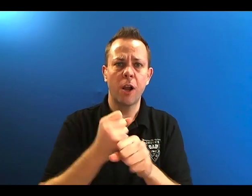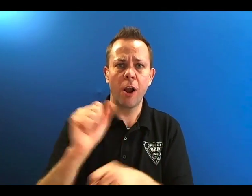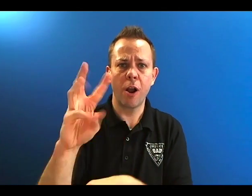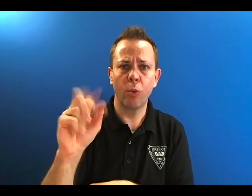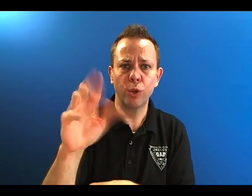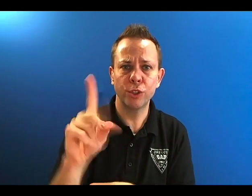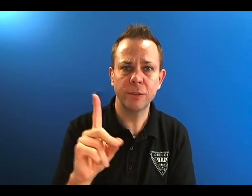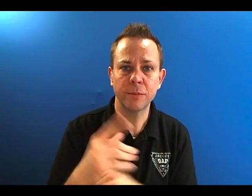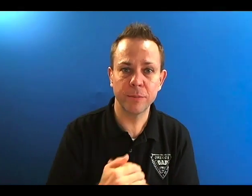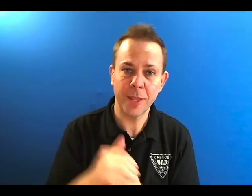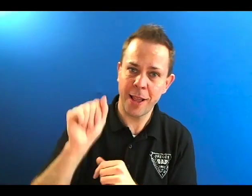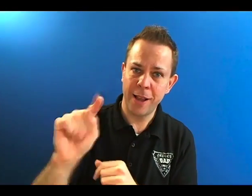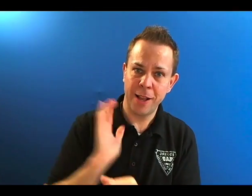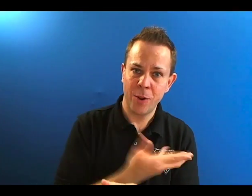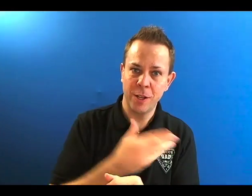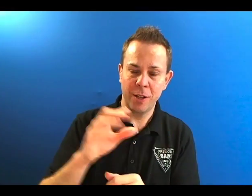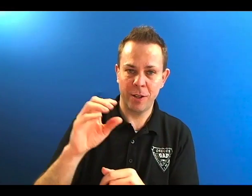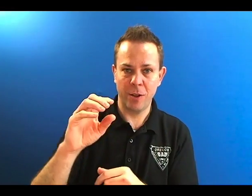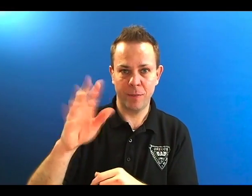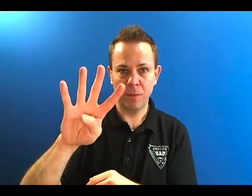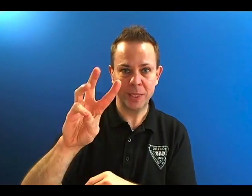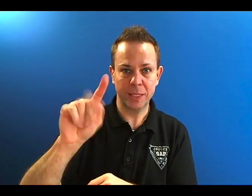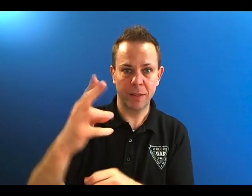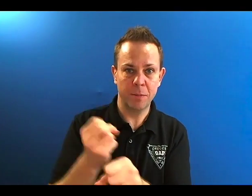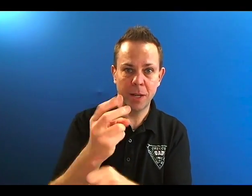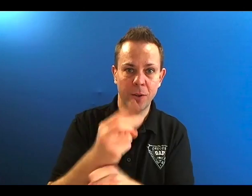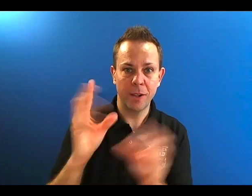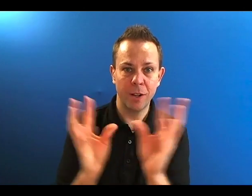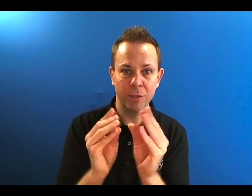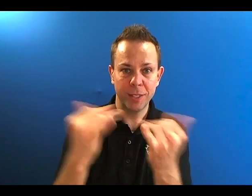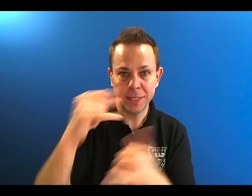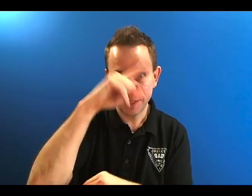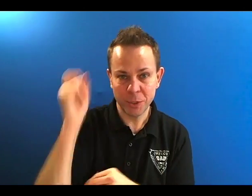award at our 46th biennial conference.